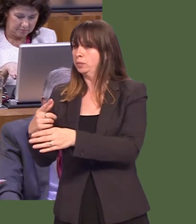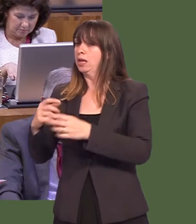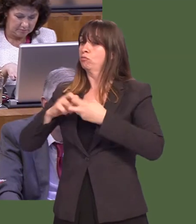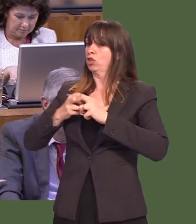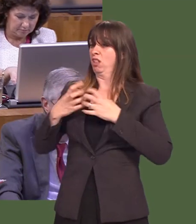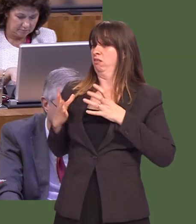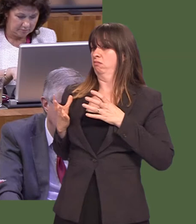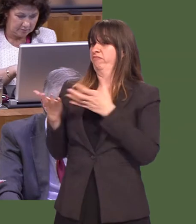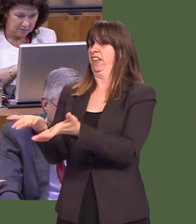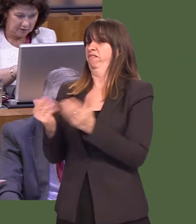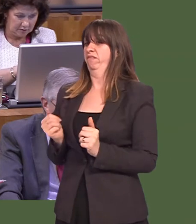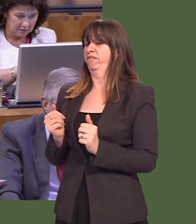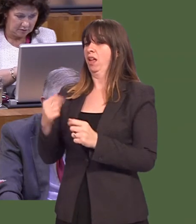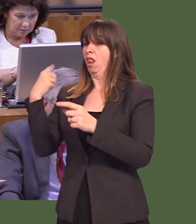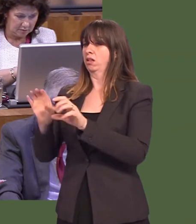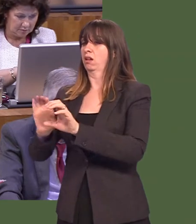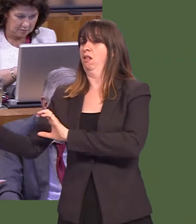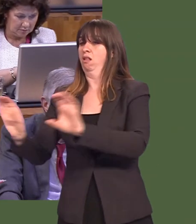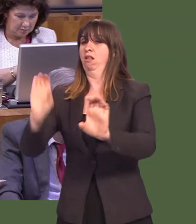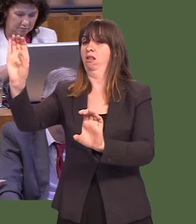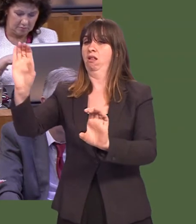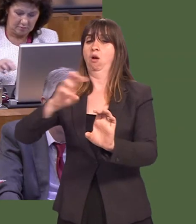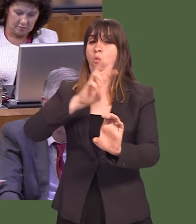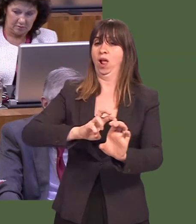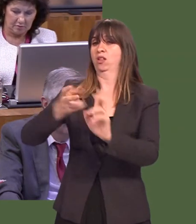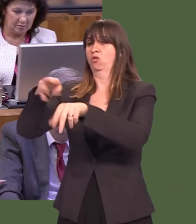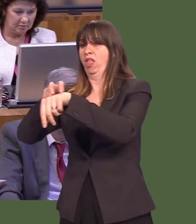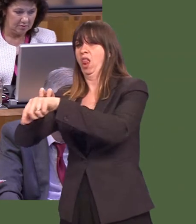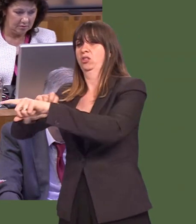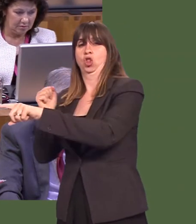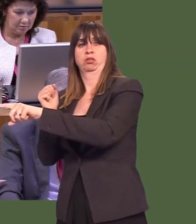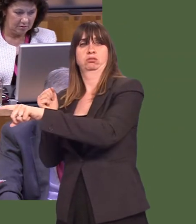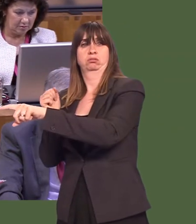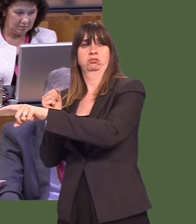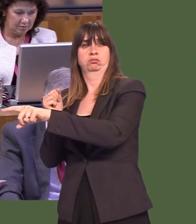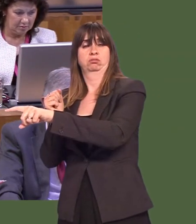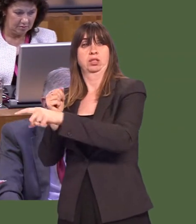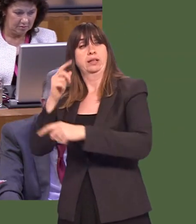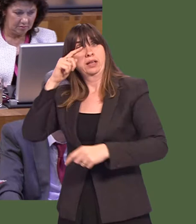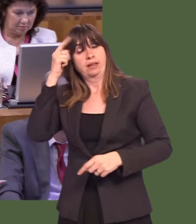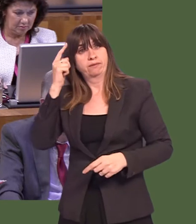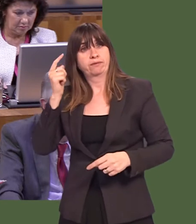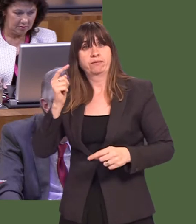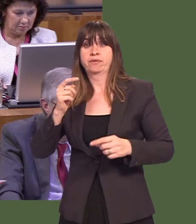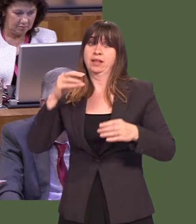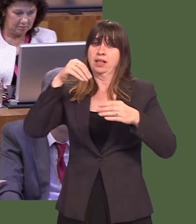with me on that, so weíre in the same position. My view is, and Iíve not heard a voice dissenting from this, that if we are to have an internal